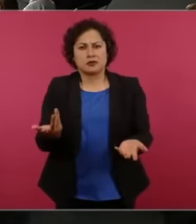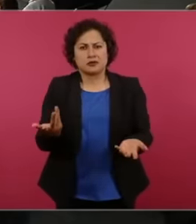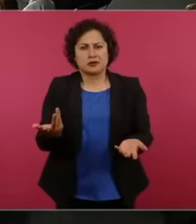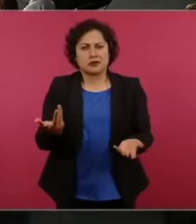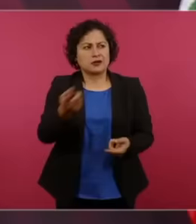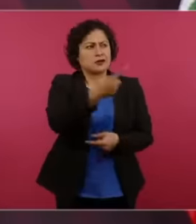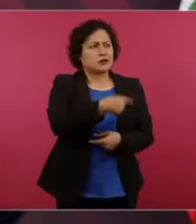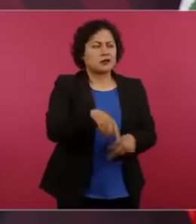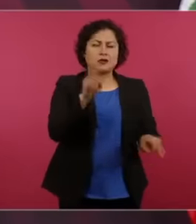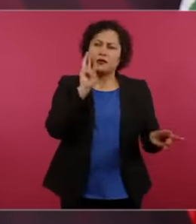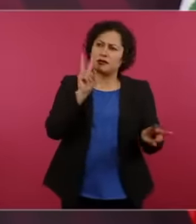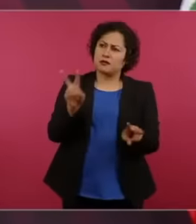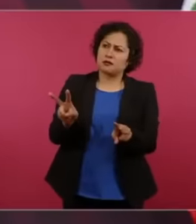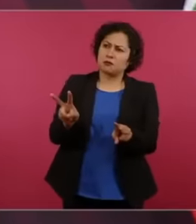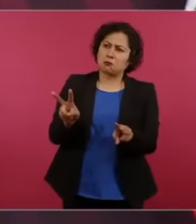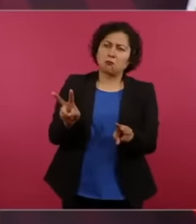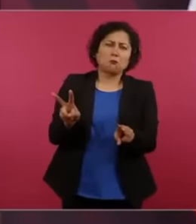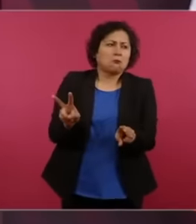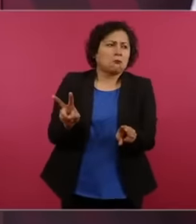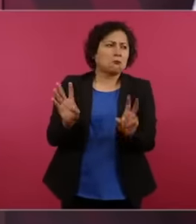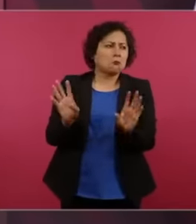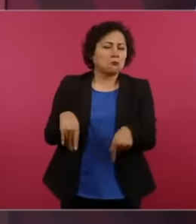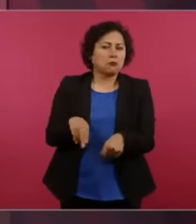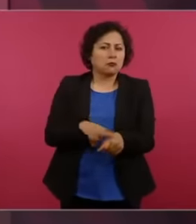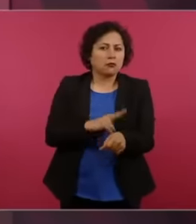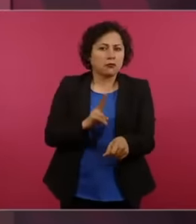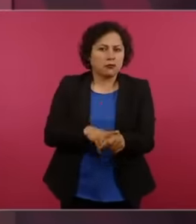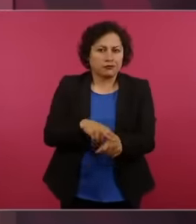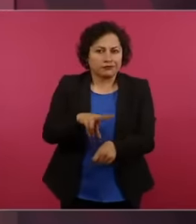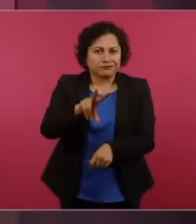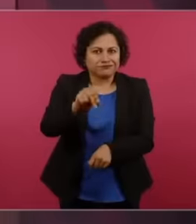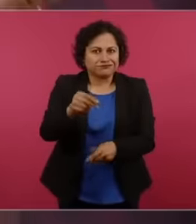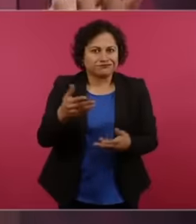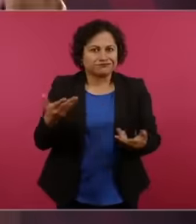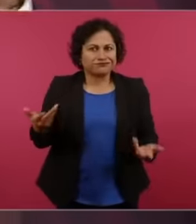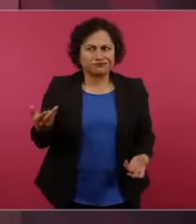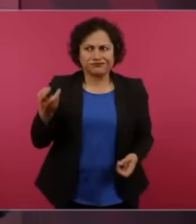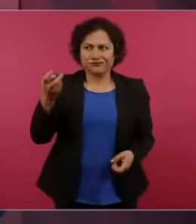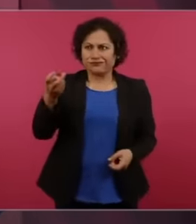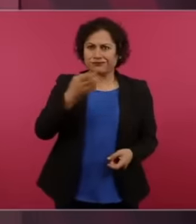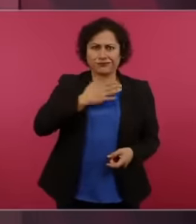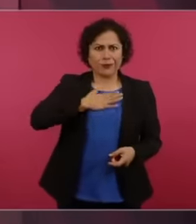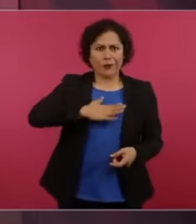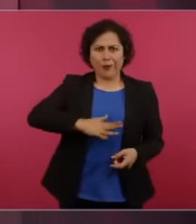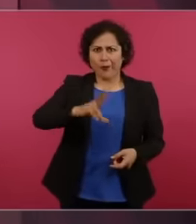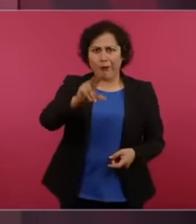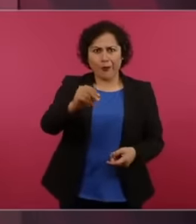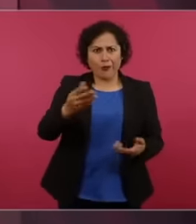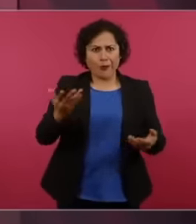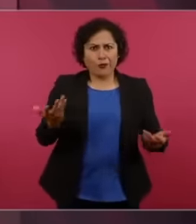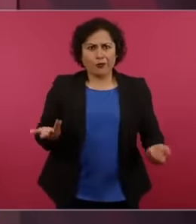dishonest